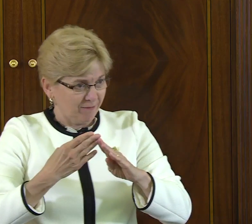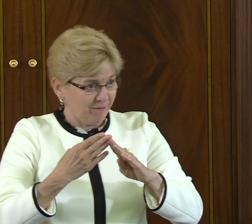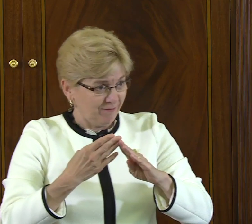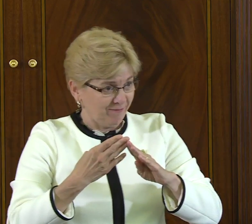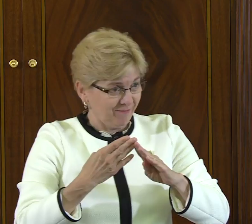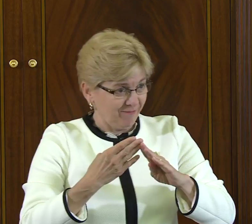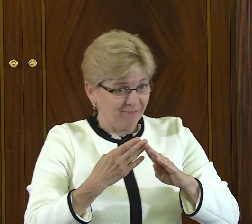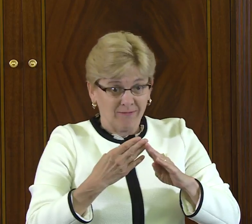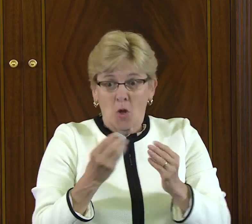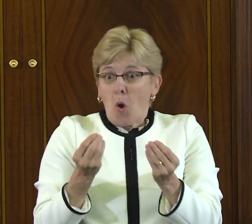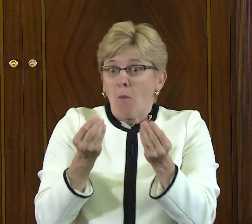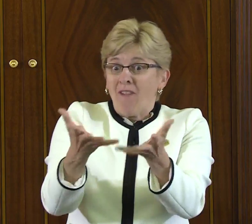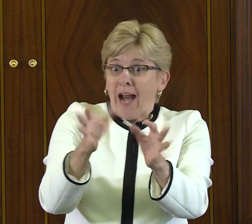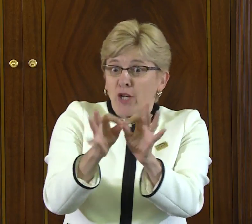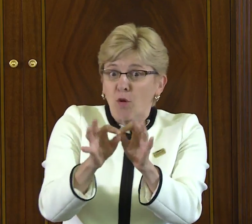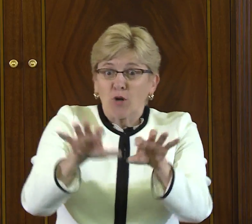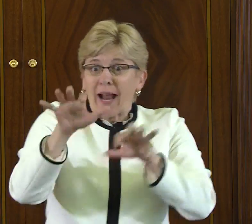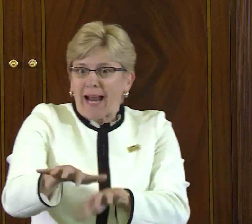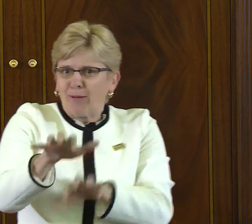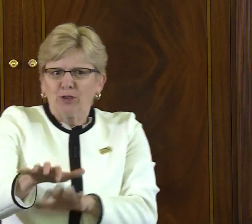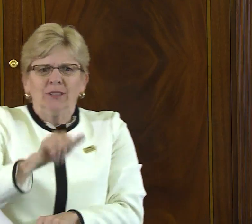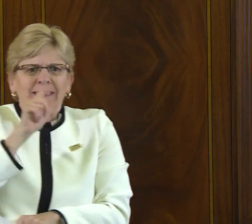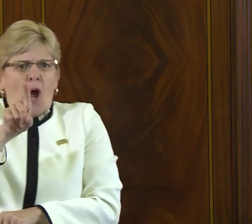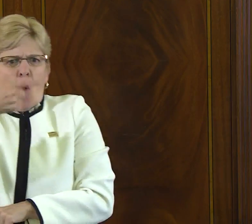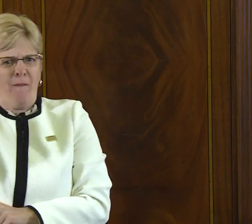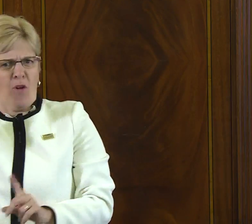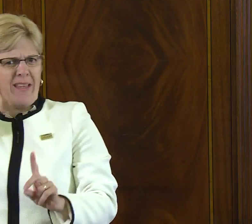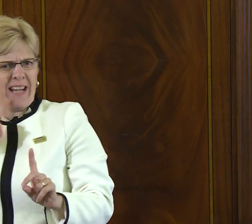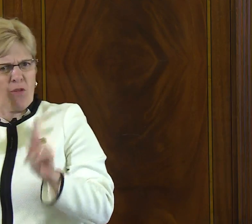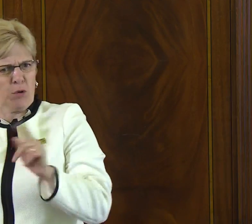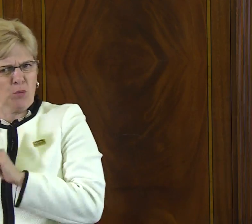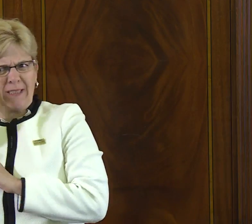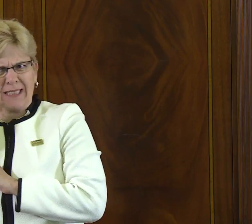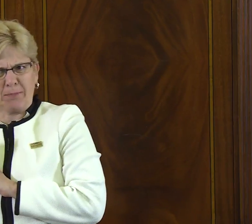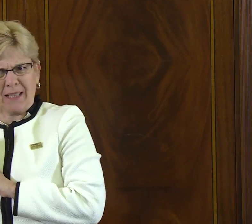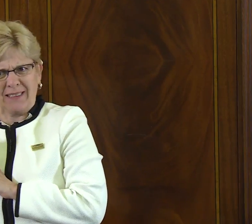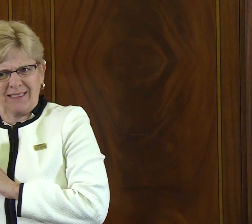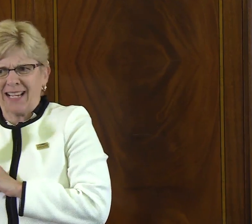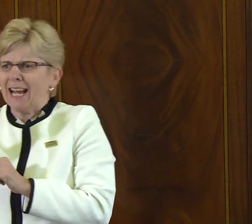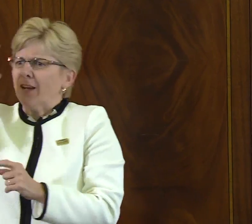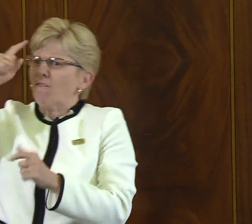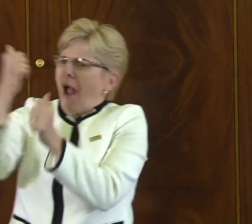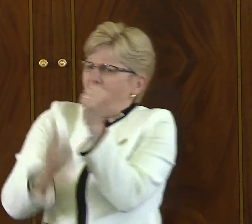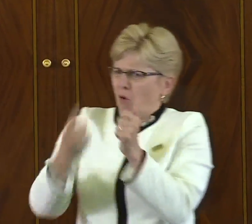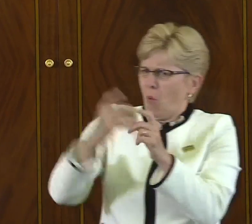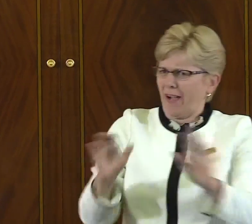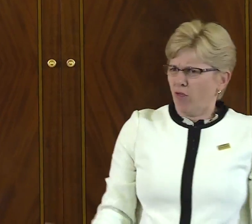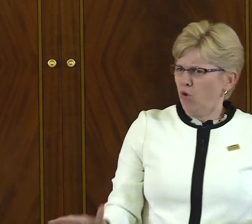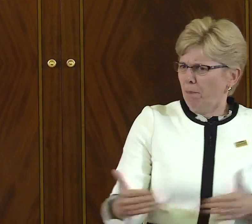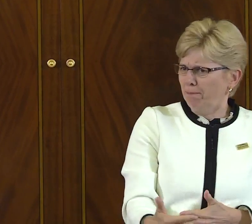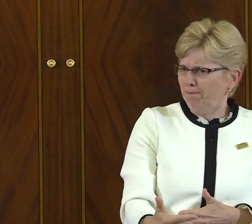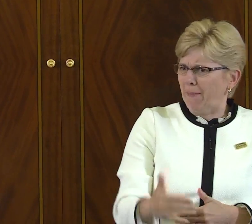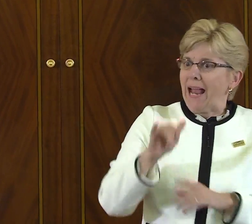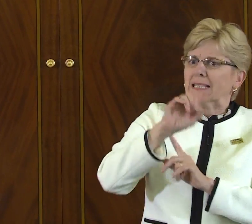our communities around us. Providing interpreters and captioning is not just advantageous for people who are deaf.